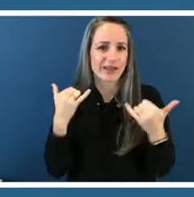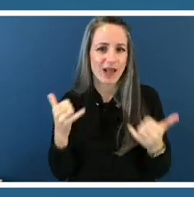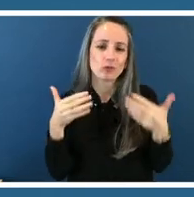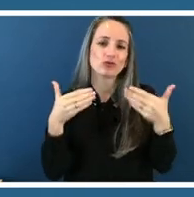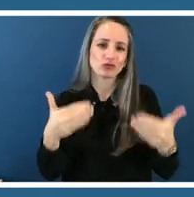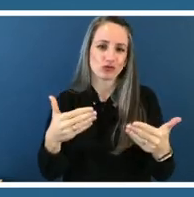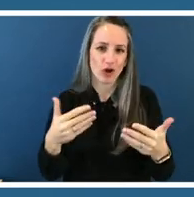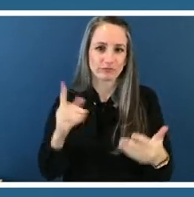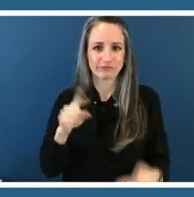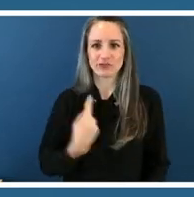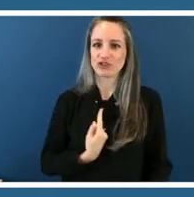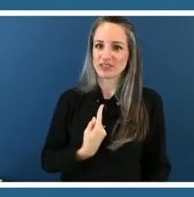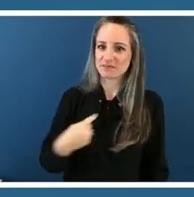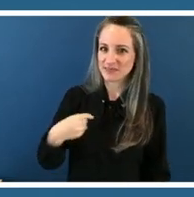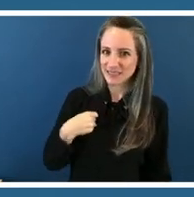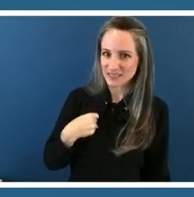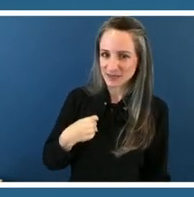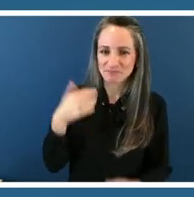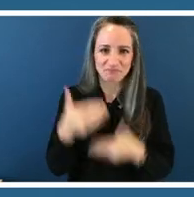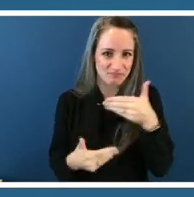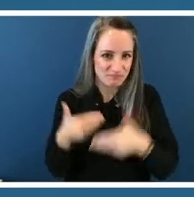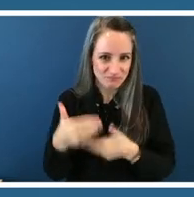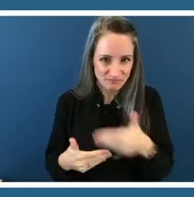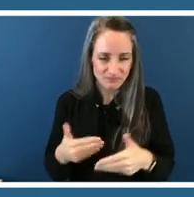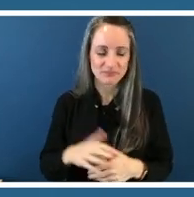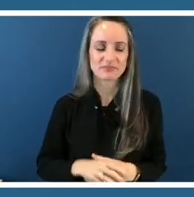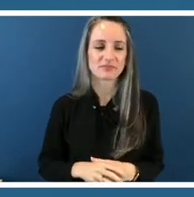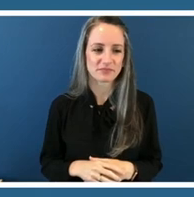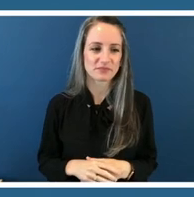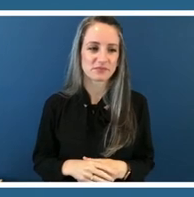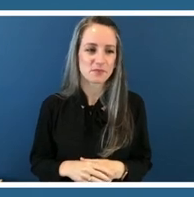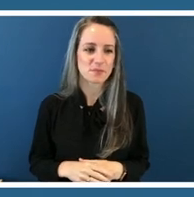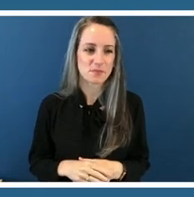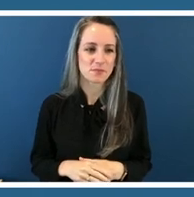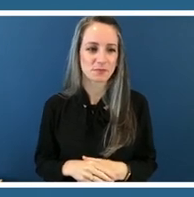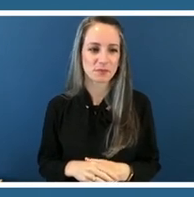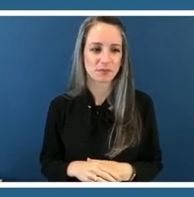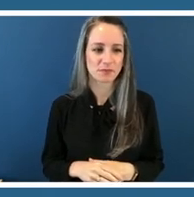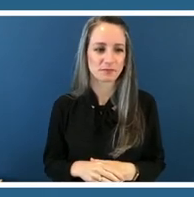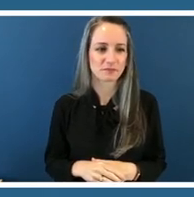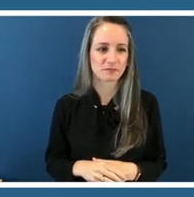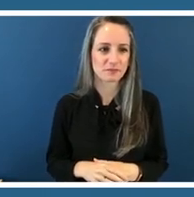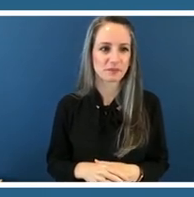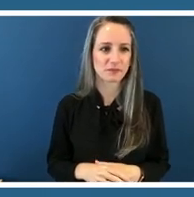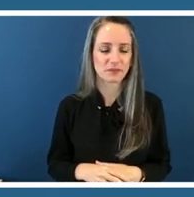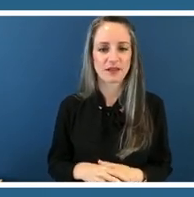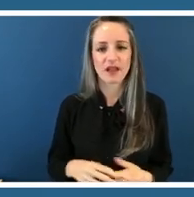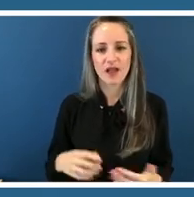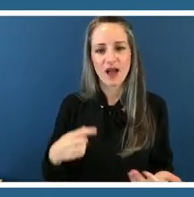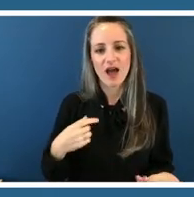um and you know we have i'm sure as all of you are aware after